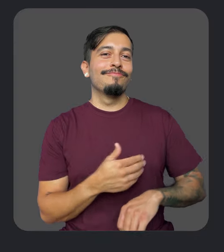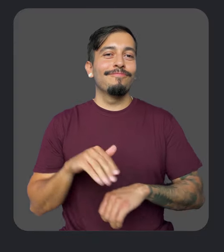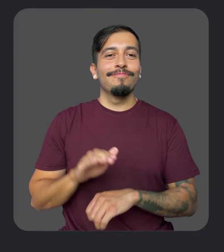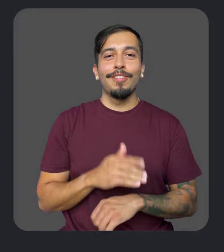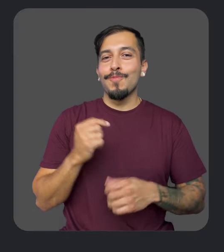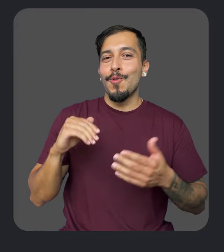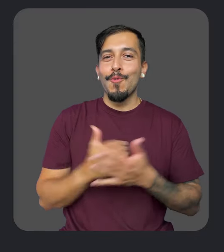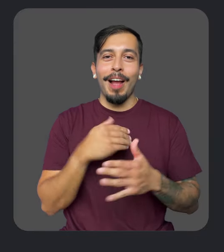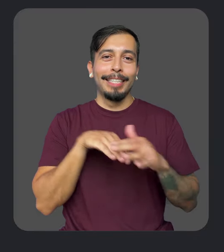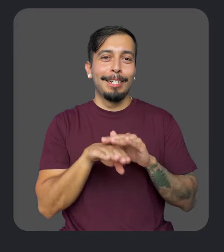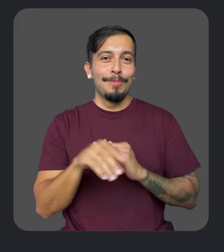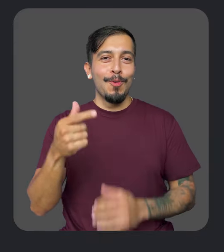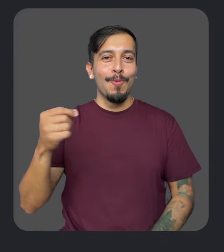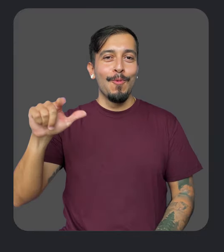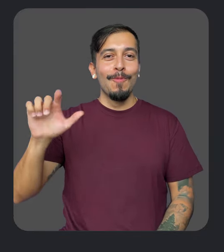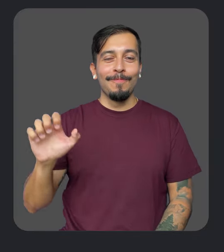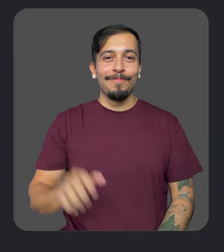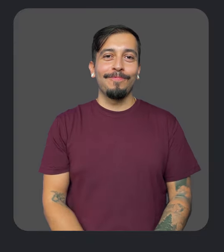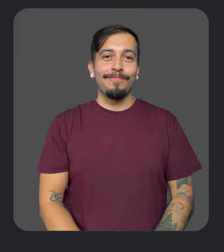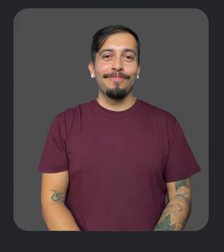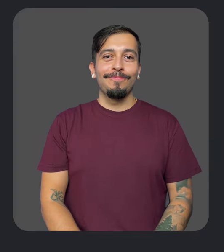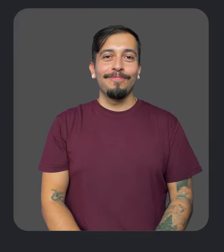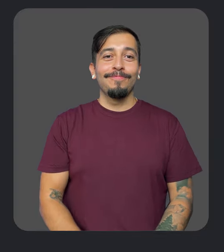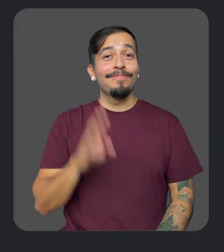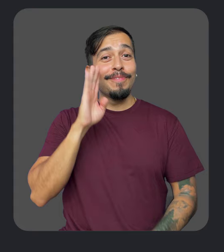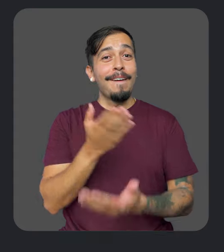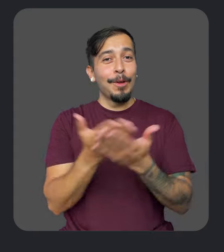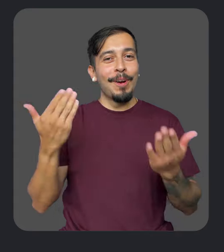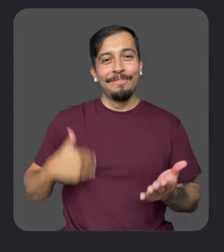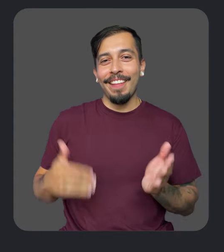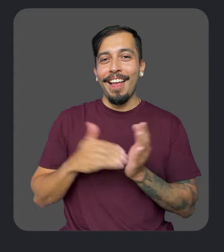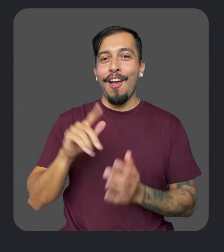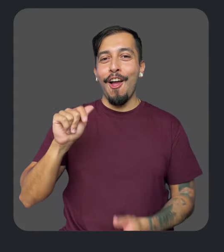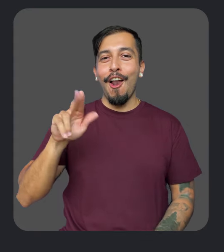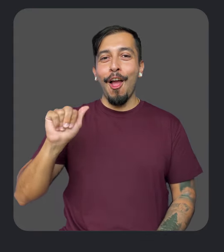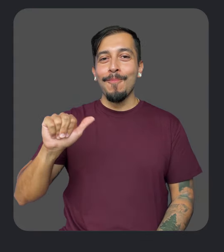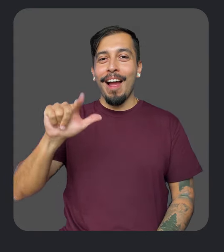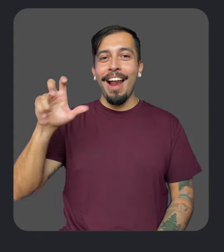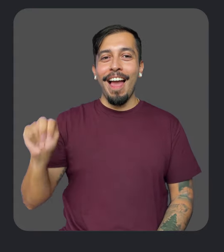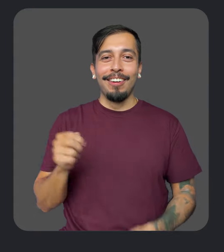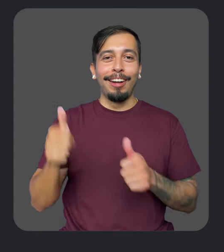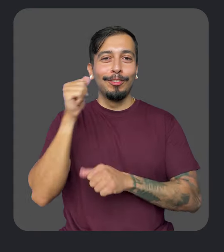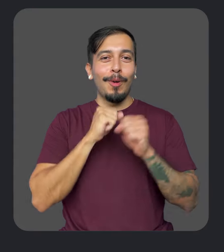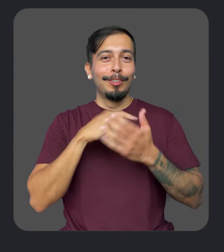[voiceover] What's New in Accessibility at Google Hi everyone! It's Laura Allen again, Head of Strategy & Programs